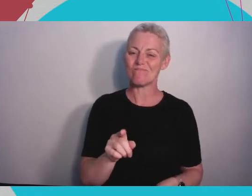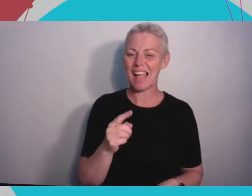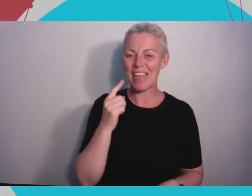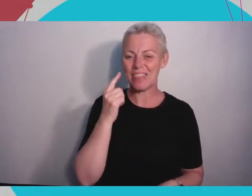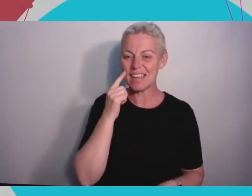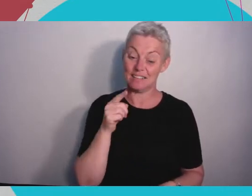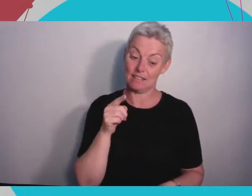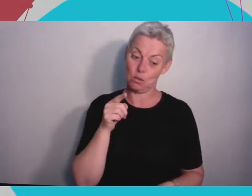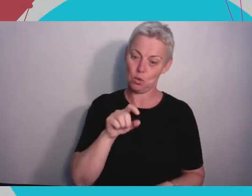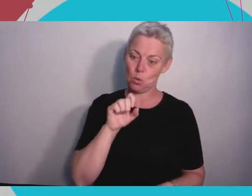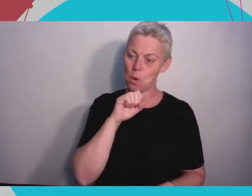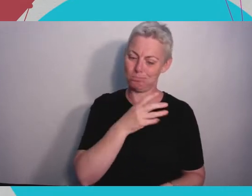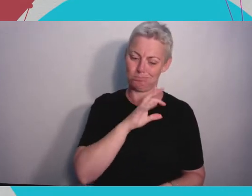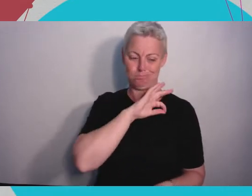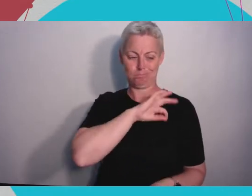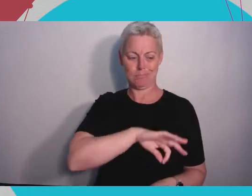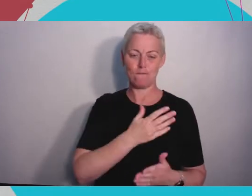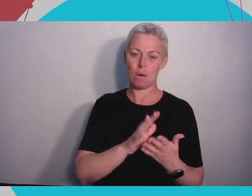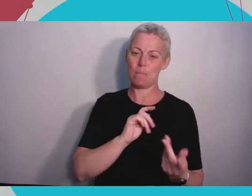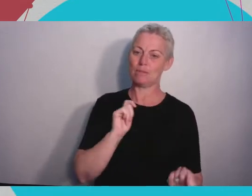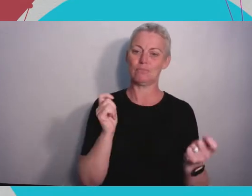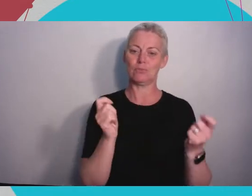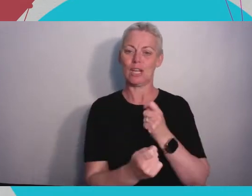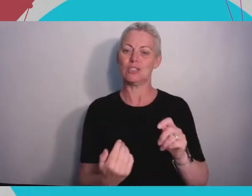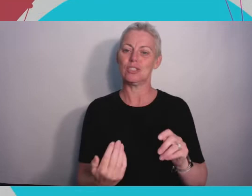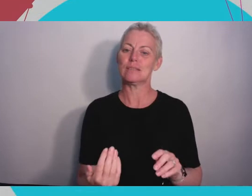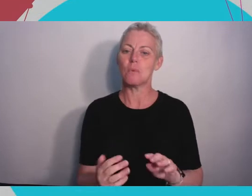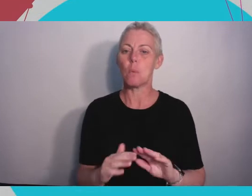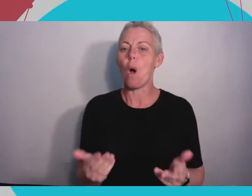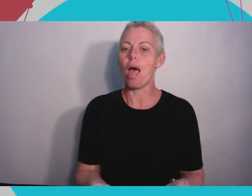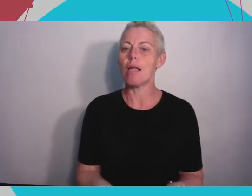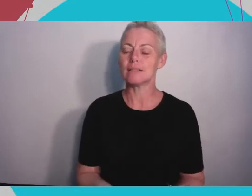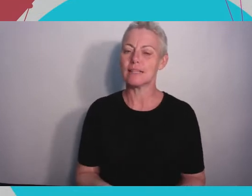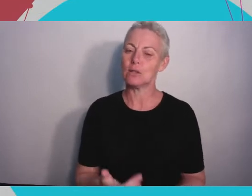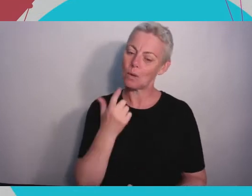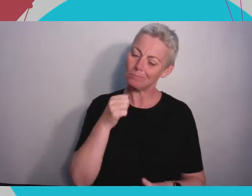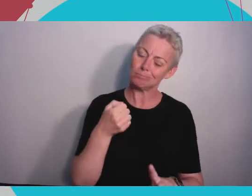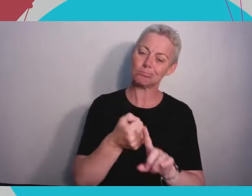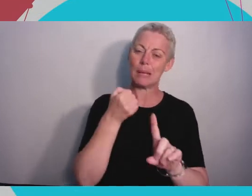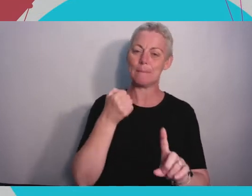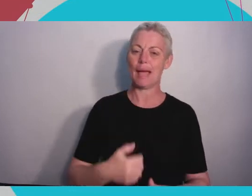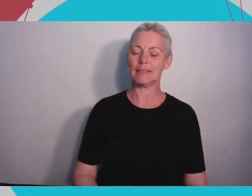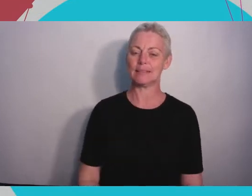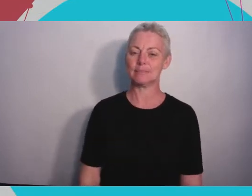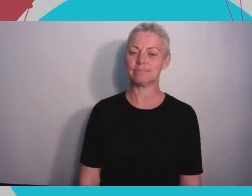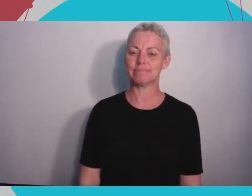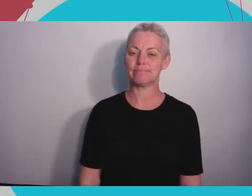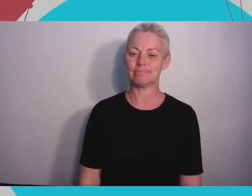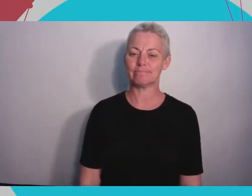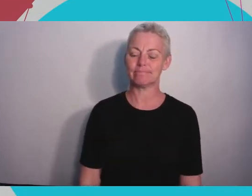the changing world and make an impact. Thank you. Another good question here: What was